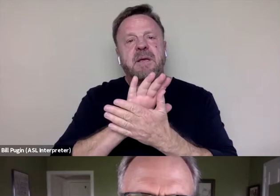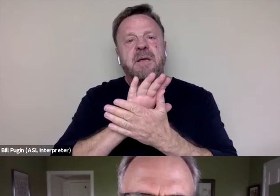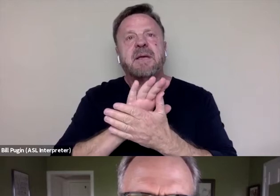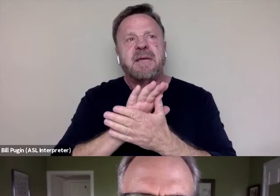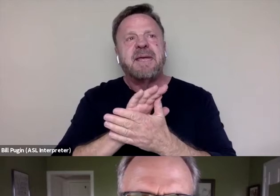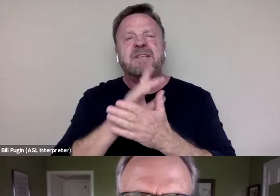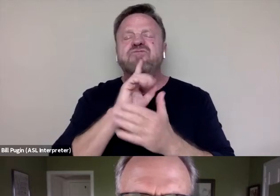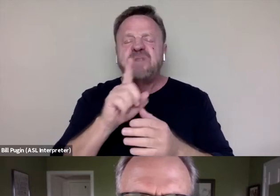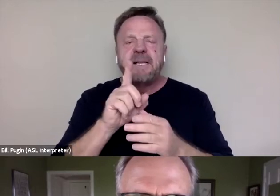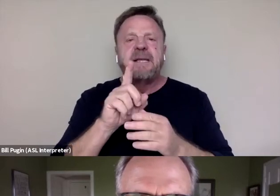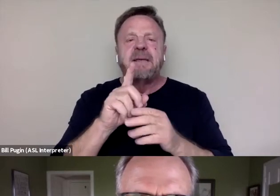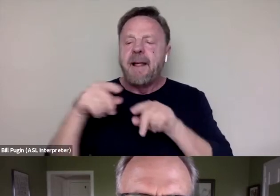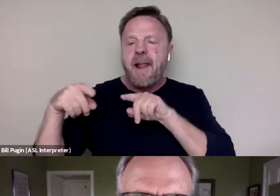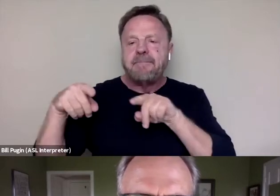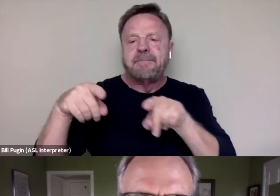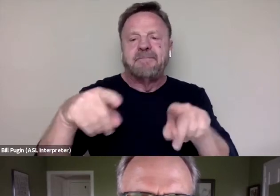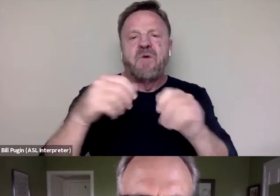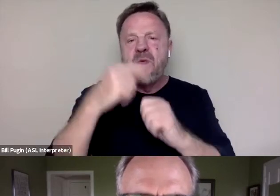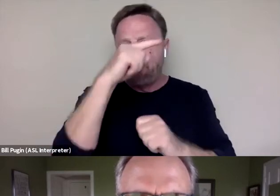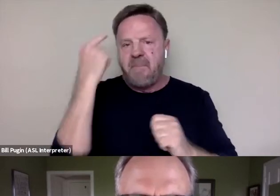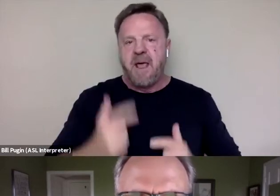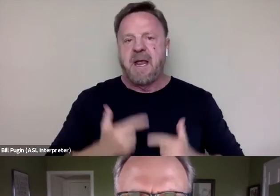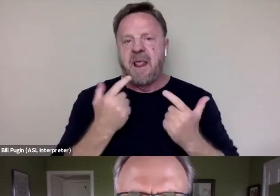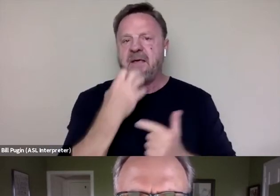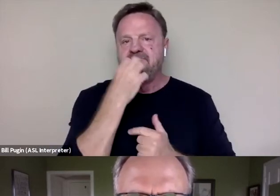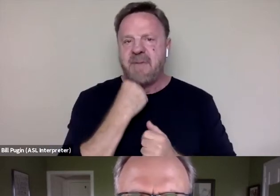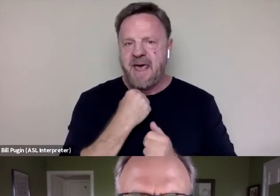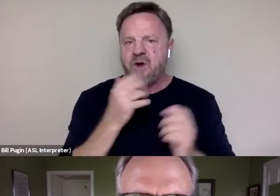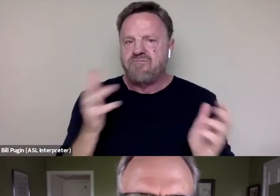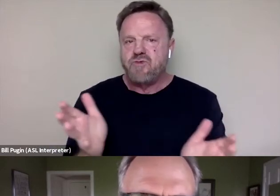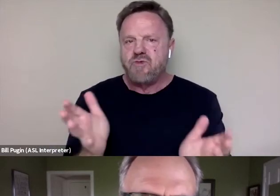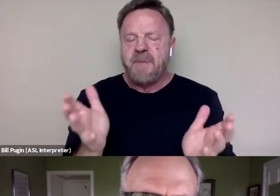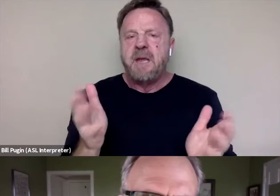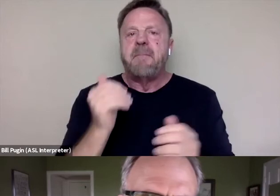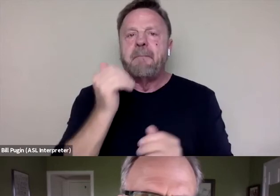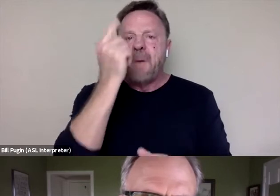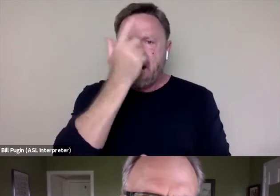with the Black Lives Matter movement because, to the extent that there was interest,